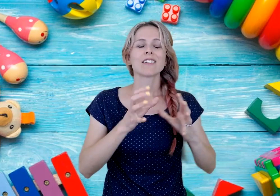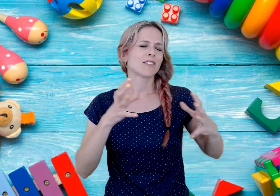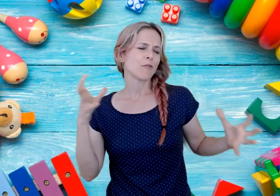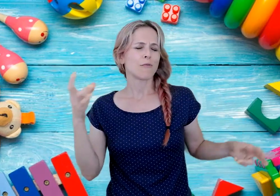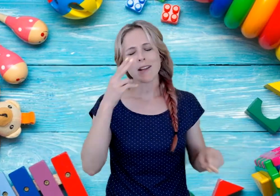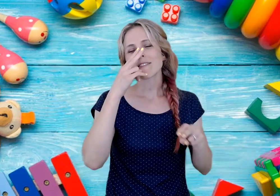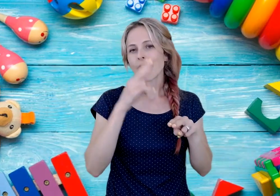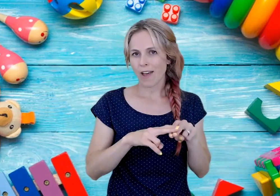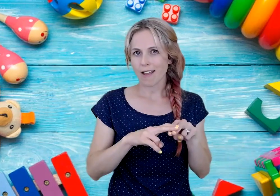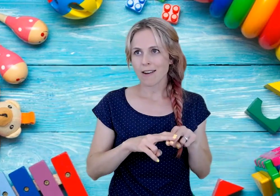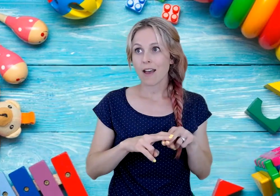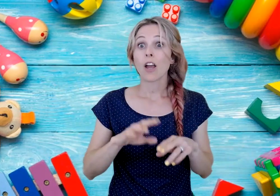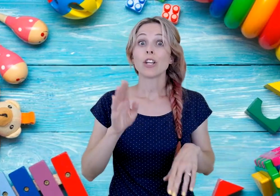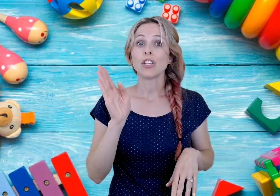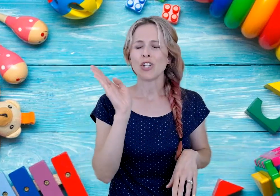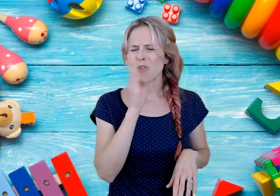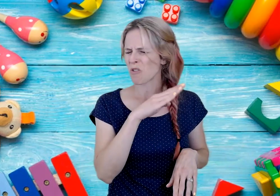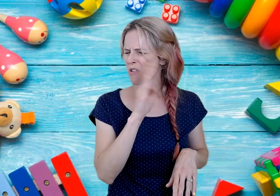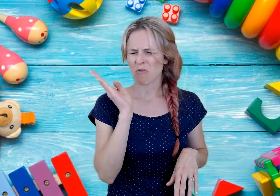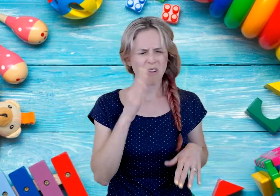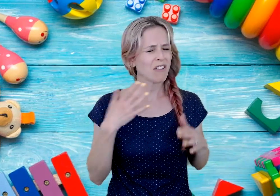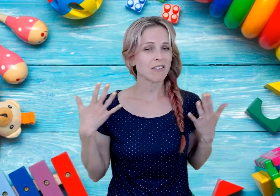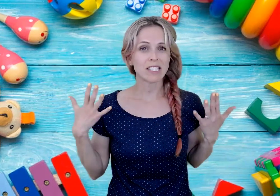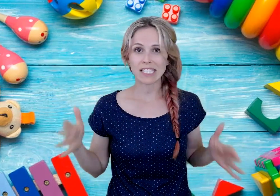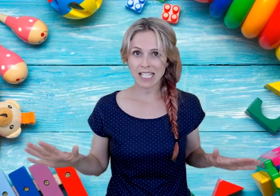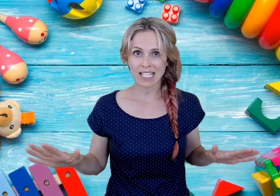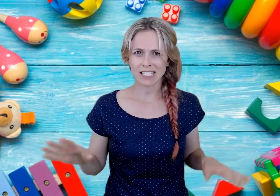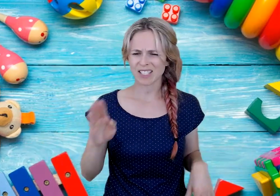So much fun...you're no longer stinky...